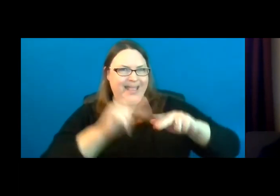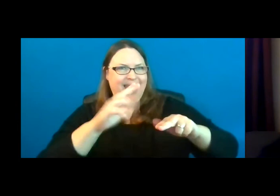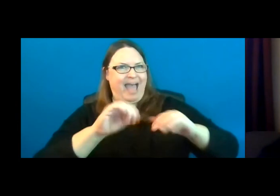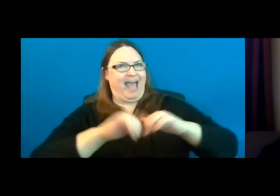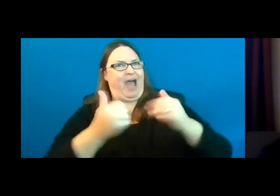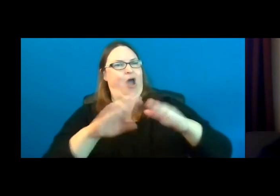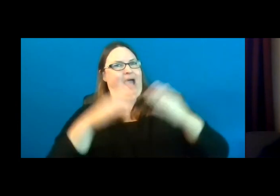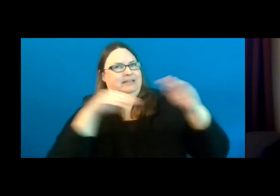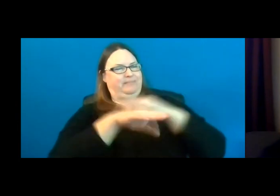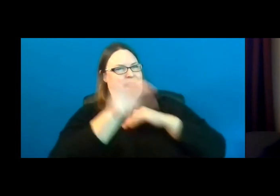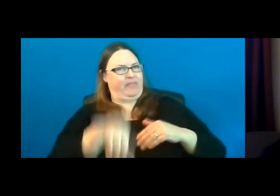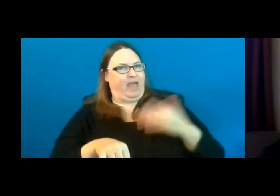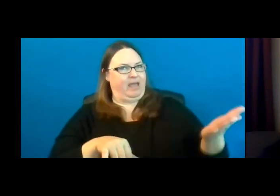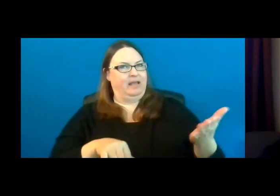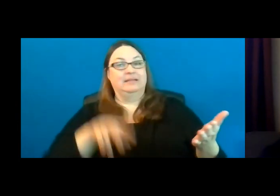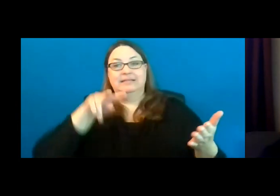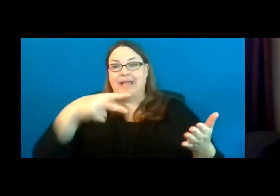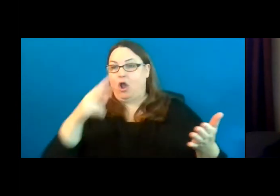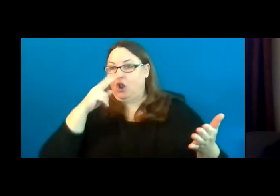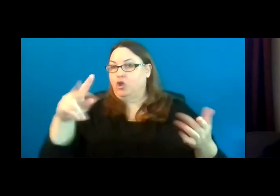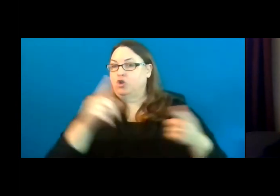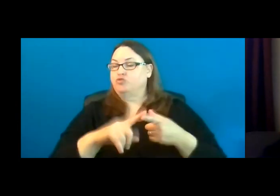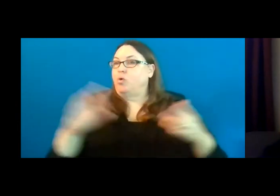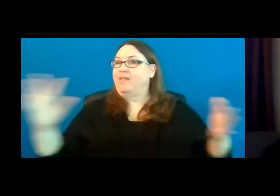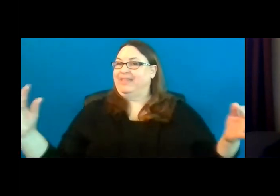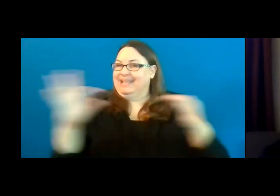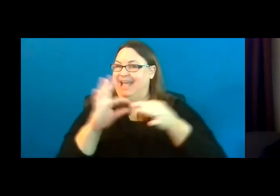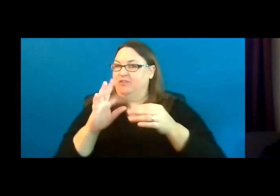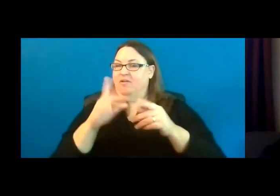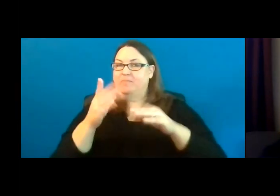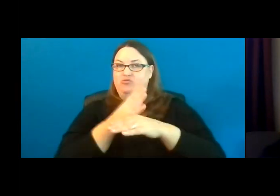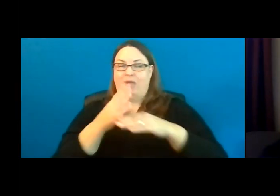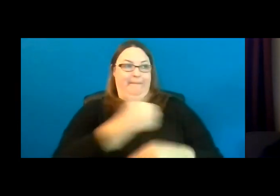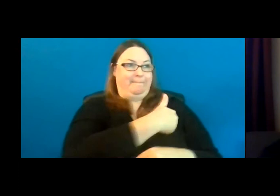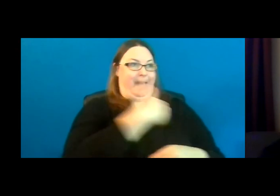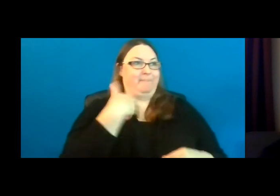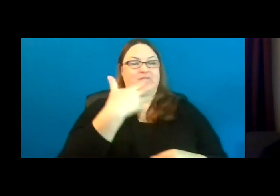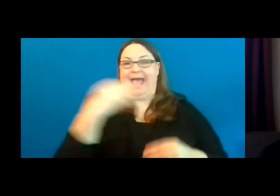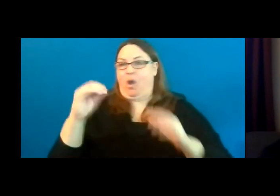Second, we look at the connection to the members and organizations that support people with disabilities.